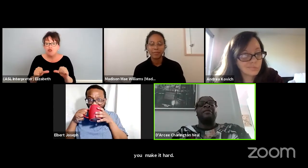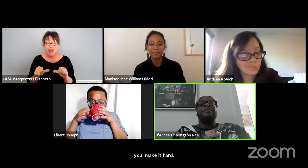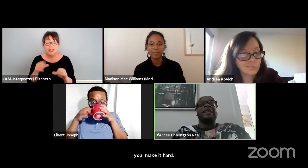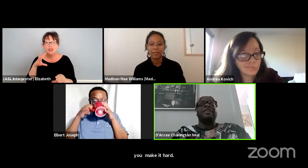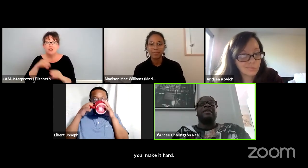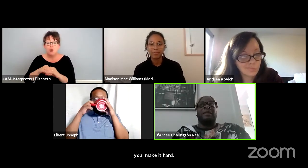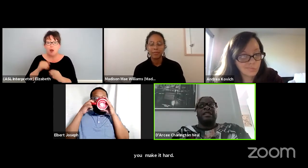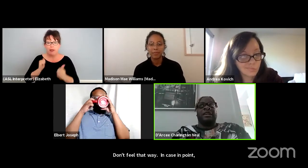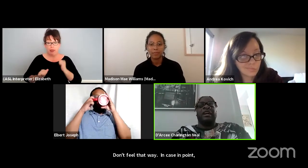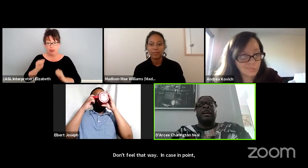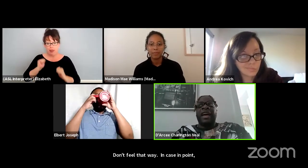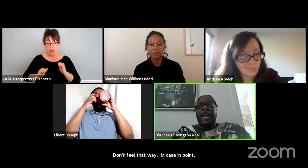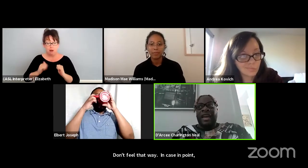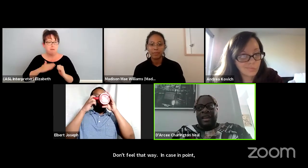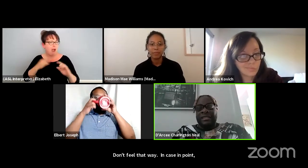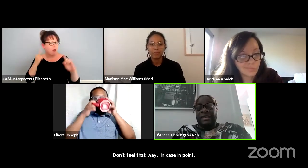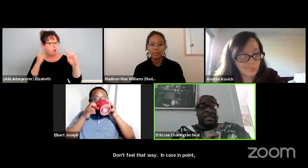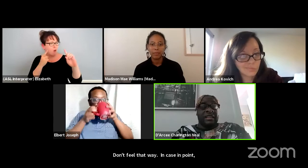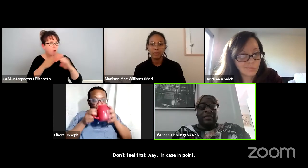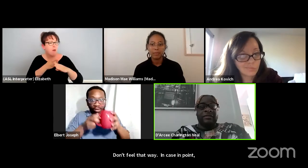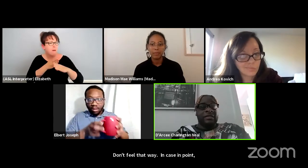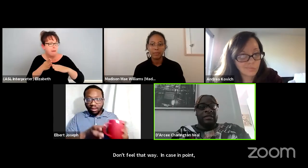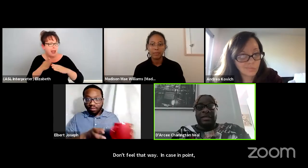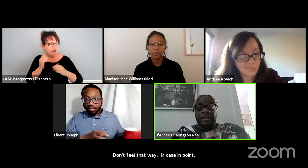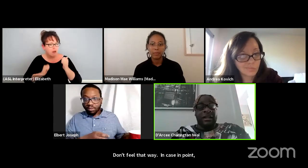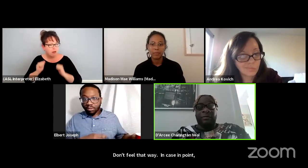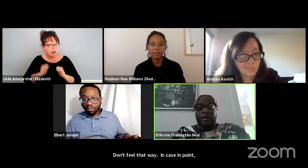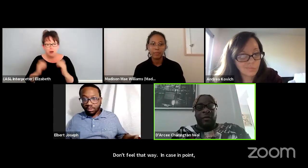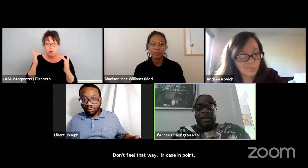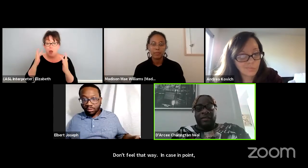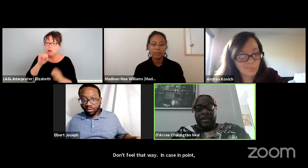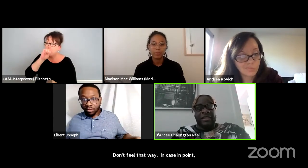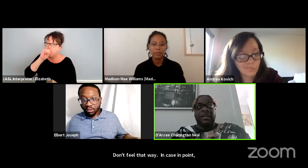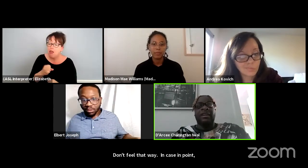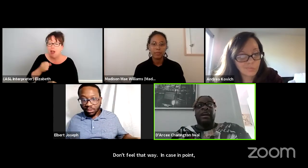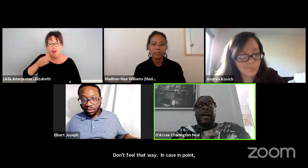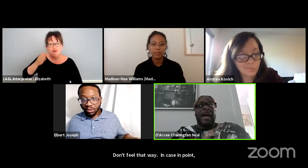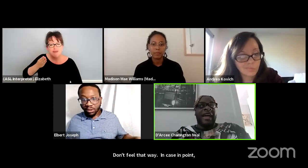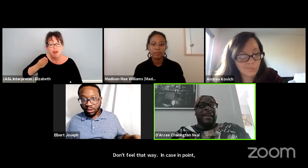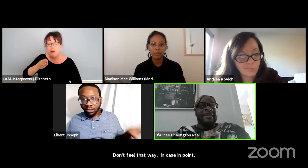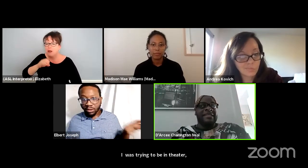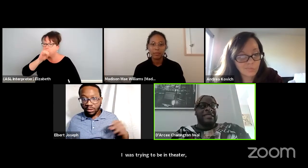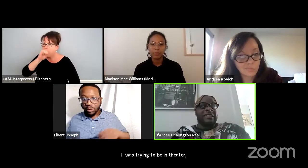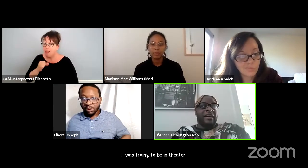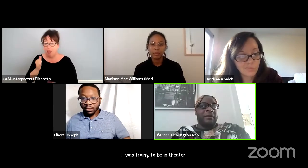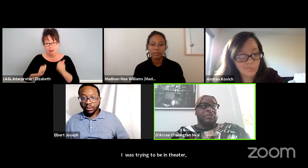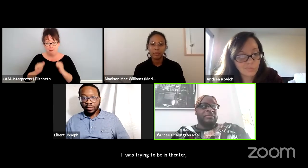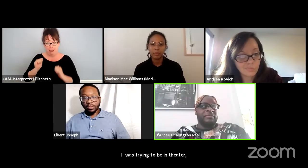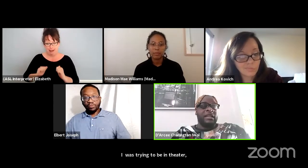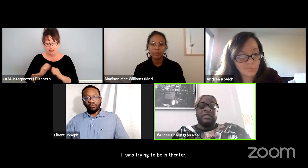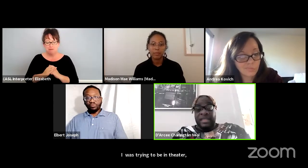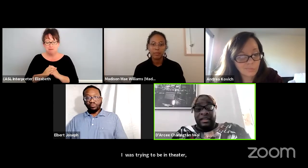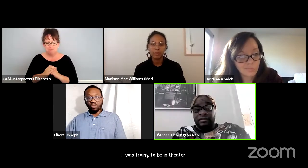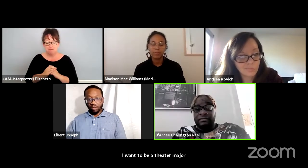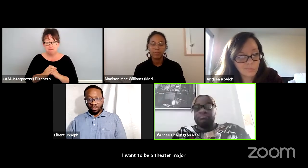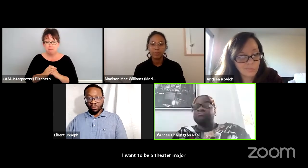I want to be a theater major and 'cause I loved theater, I love Broadway, I love acting. And the dean